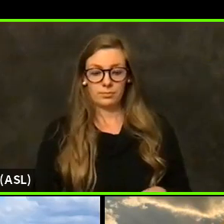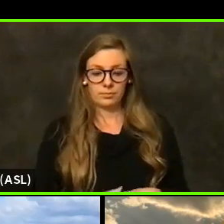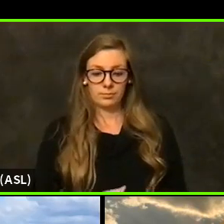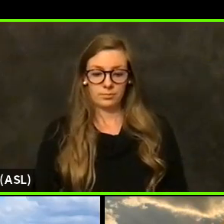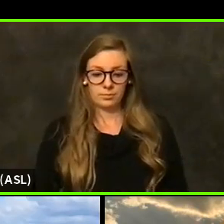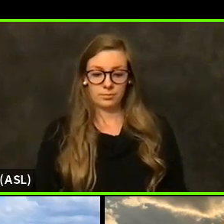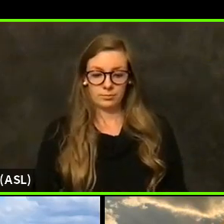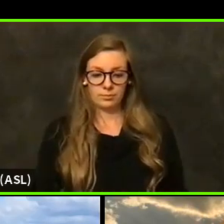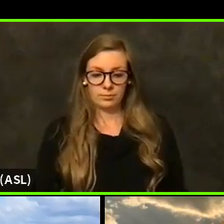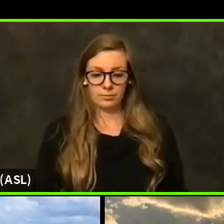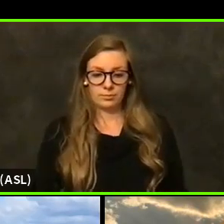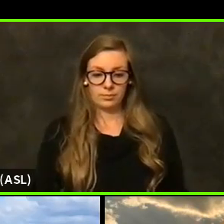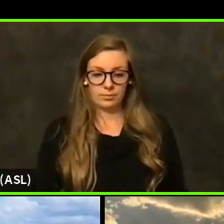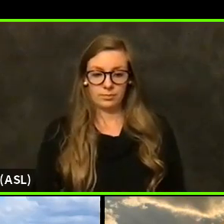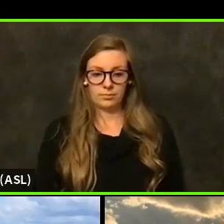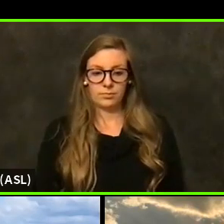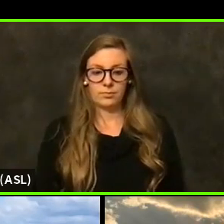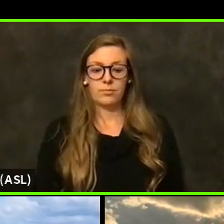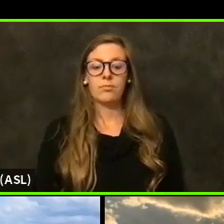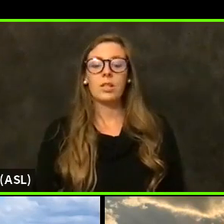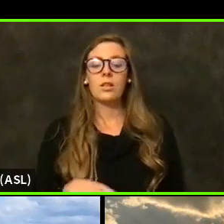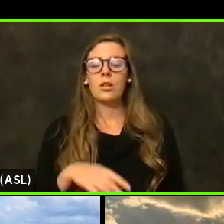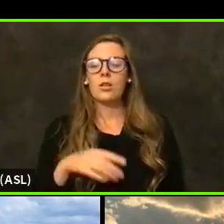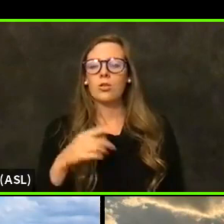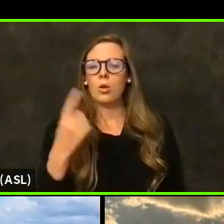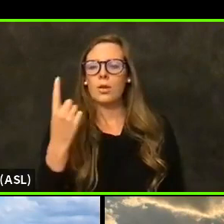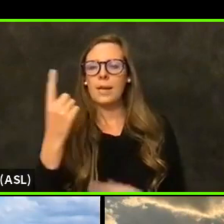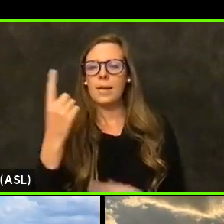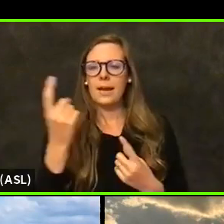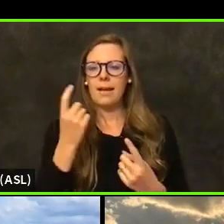So there is a question about